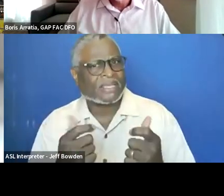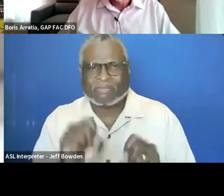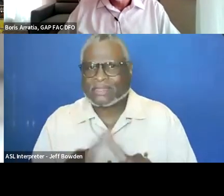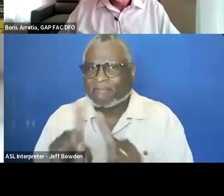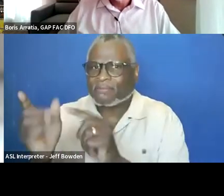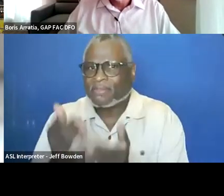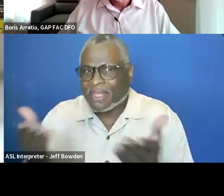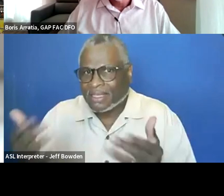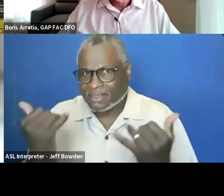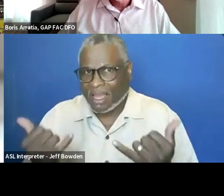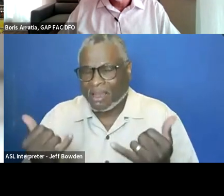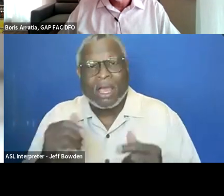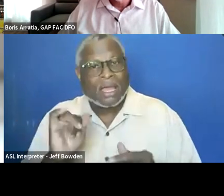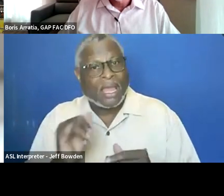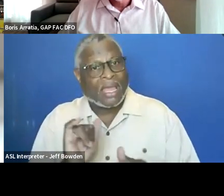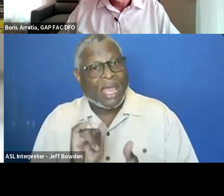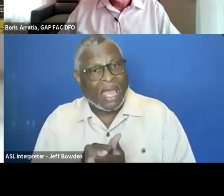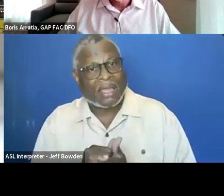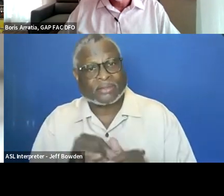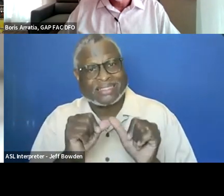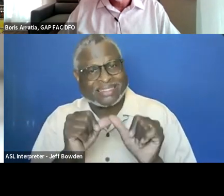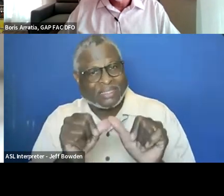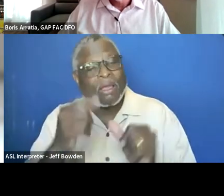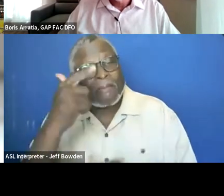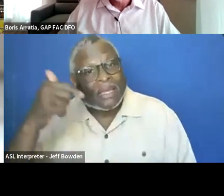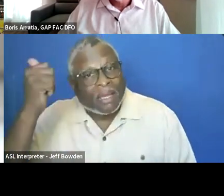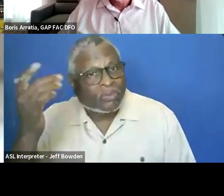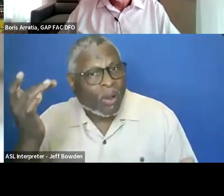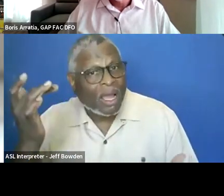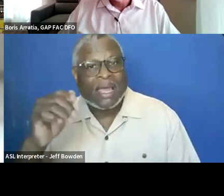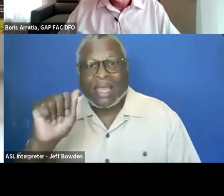And it has a nexus for sustainability because AI consumes energy.